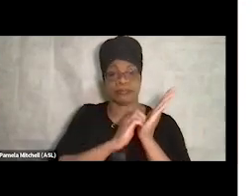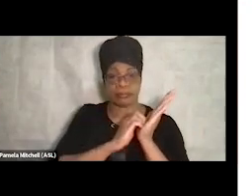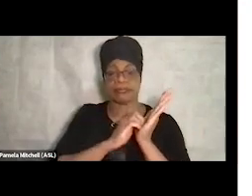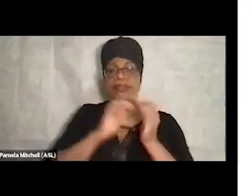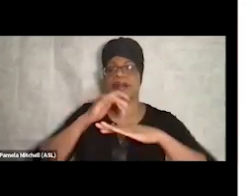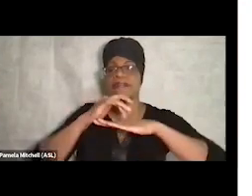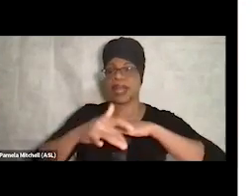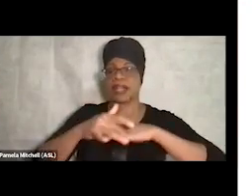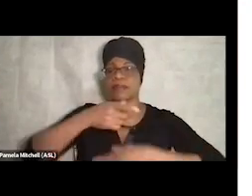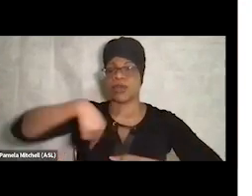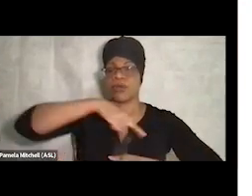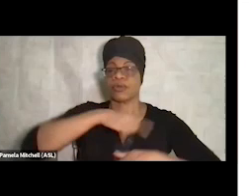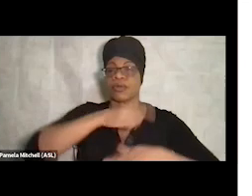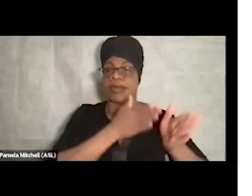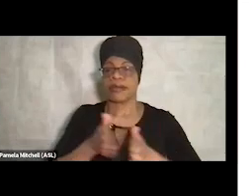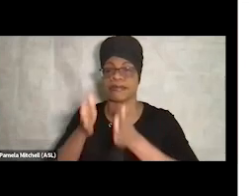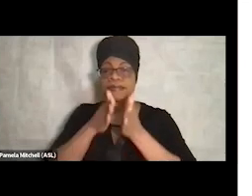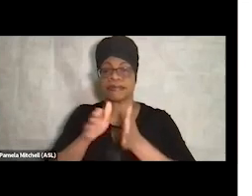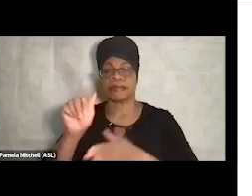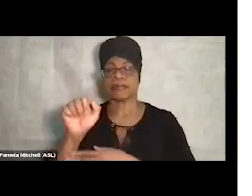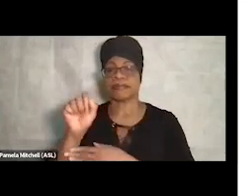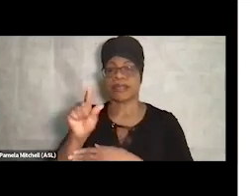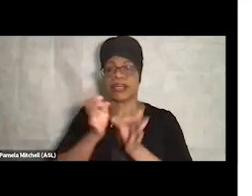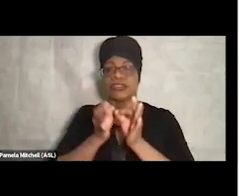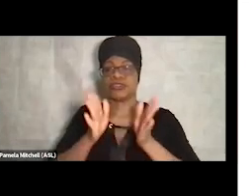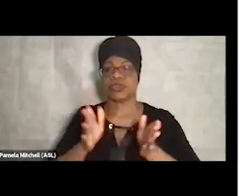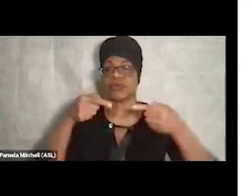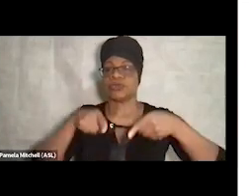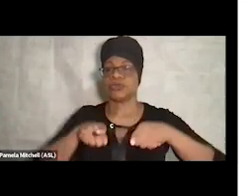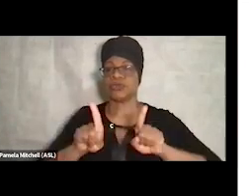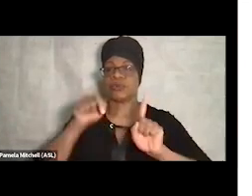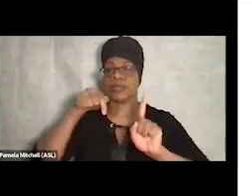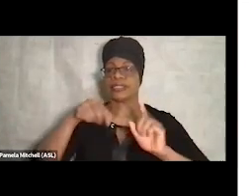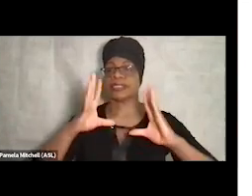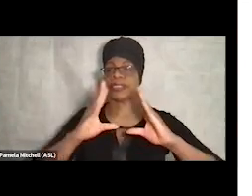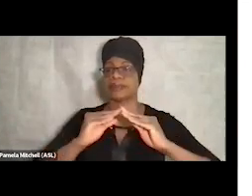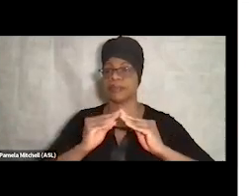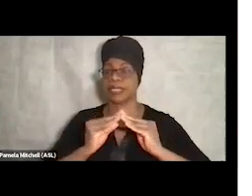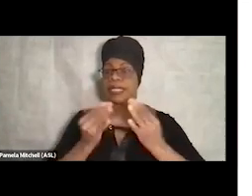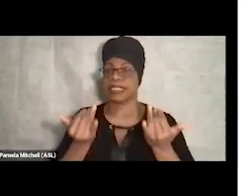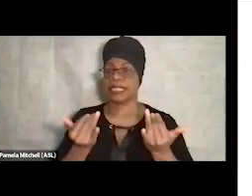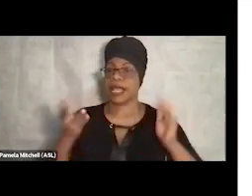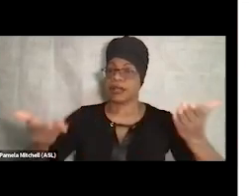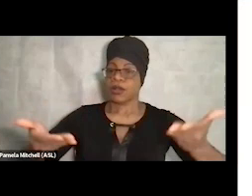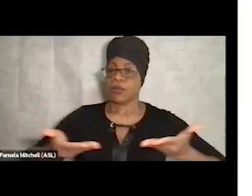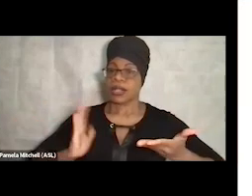We've arranged for ASL interpretation services during this meeting, and today we'd like to welcome our interpreters,